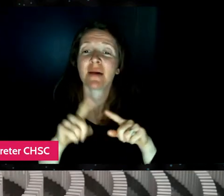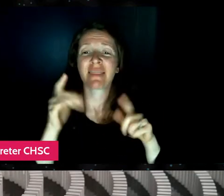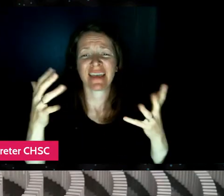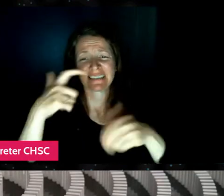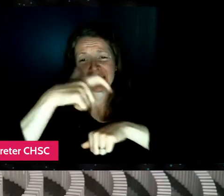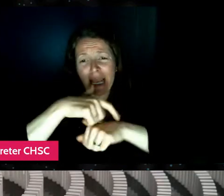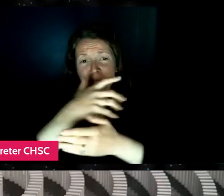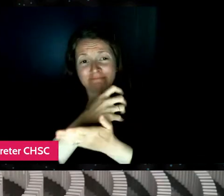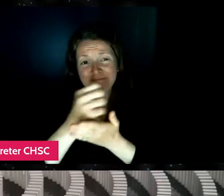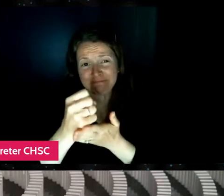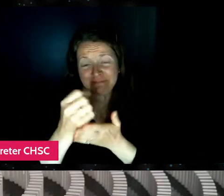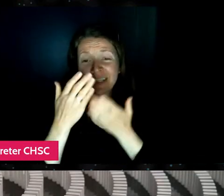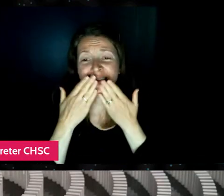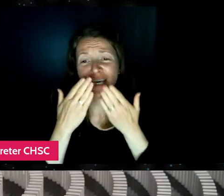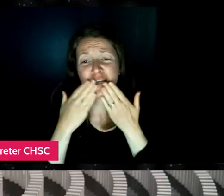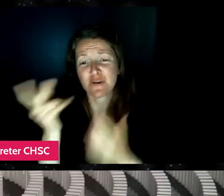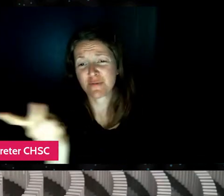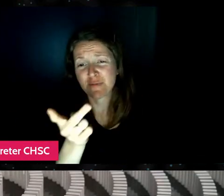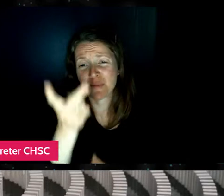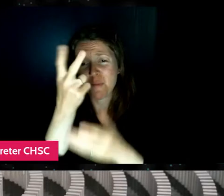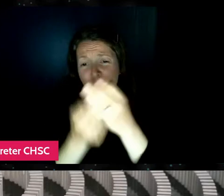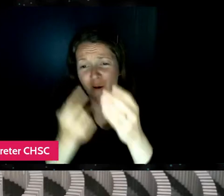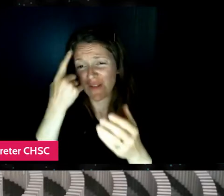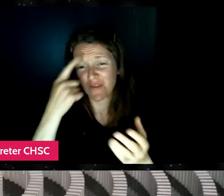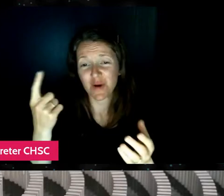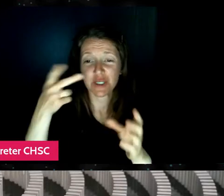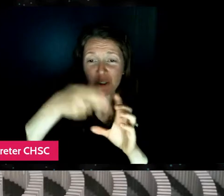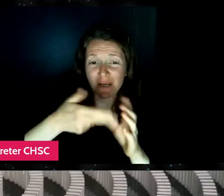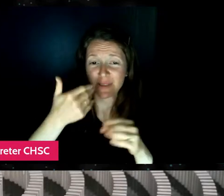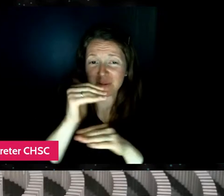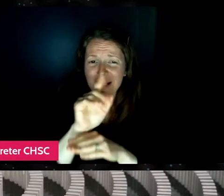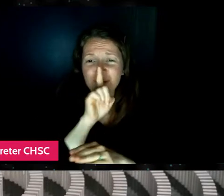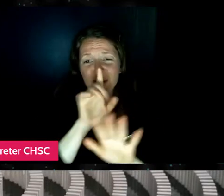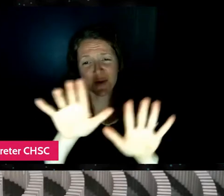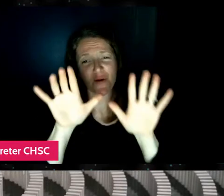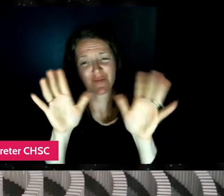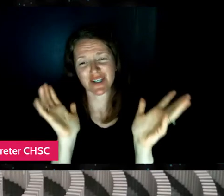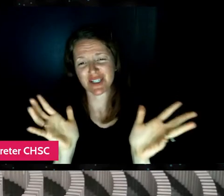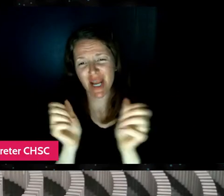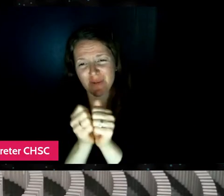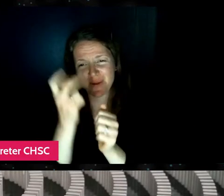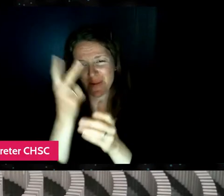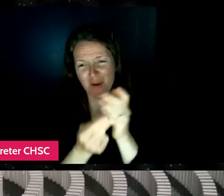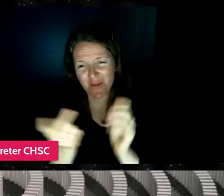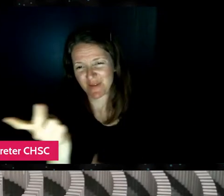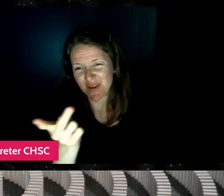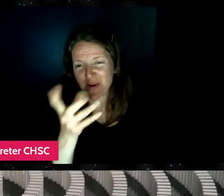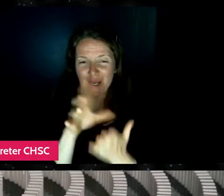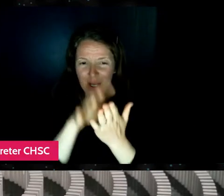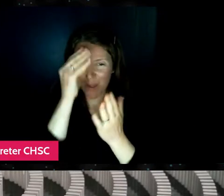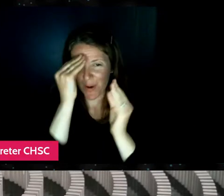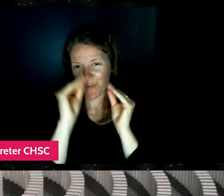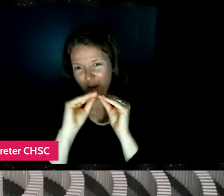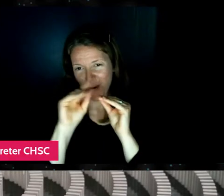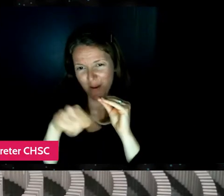So thank you both for joining us tonight. It was really wonderful to chat with both of you and learn a little bit more from the film.